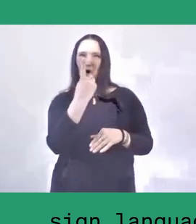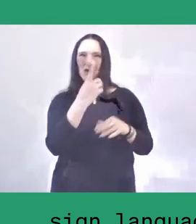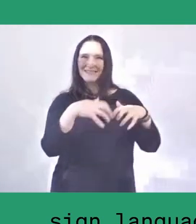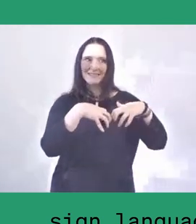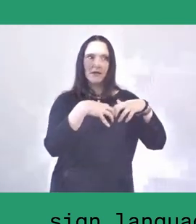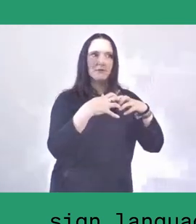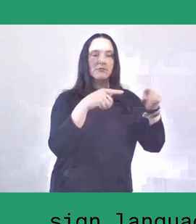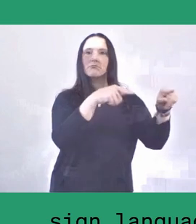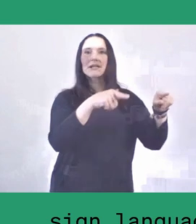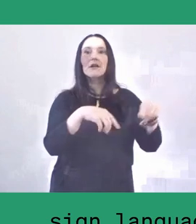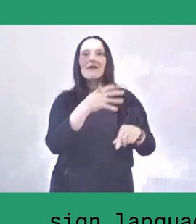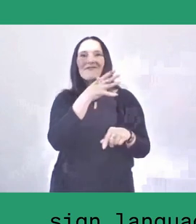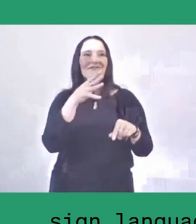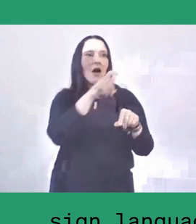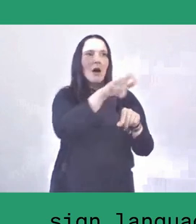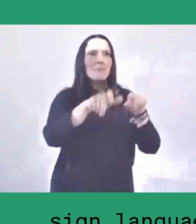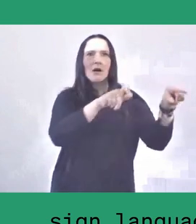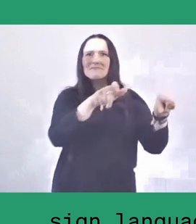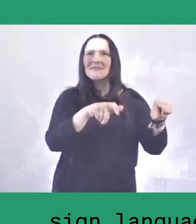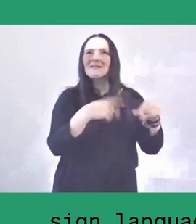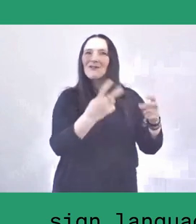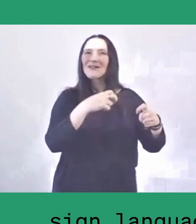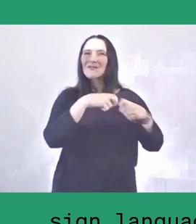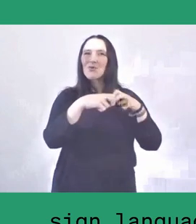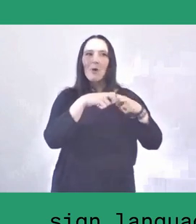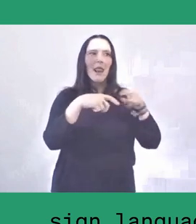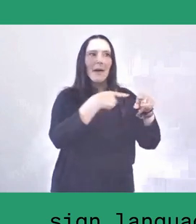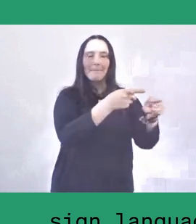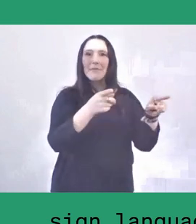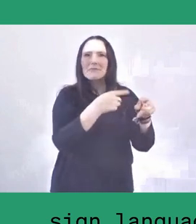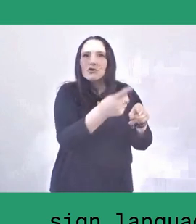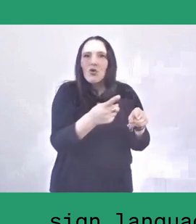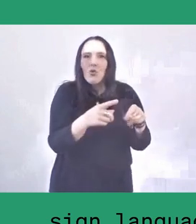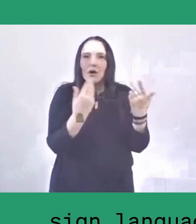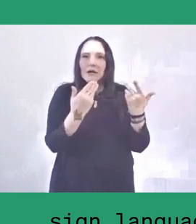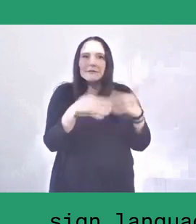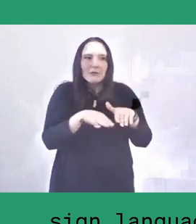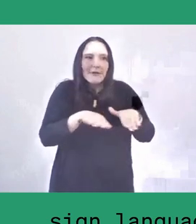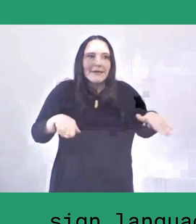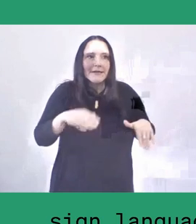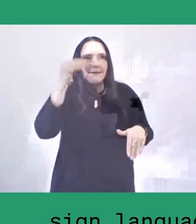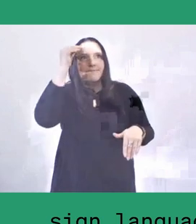But it didn't become a problem for us to spread the idea of natural farming